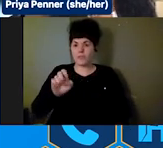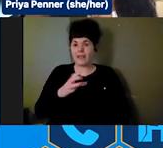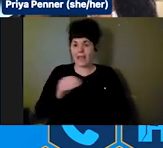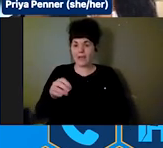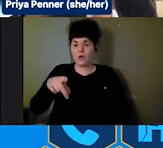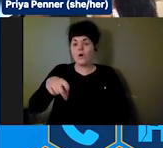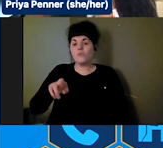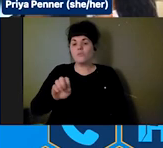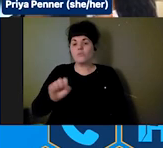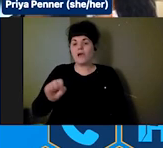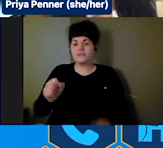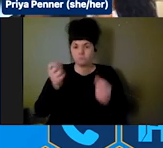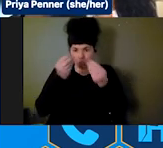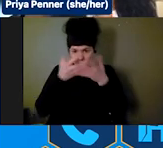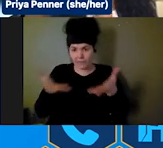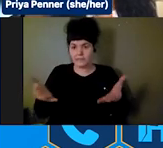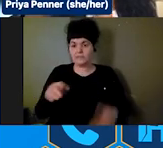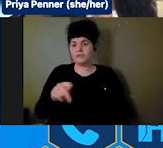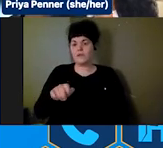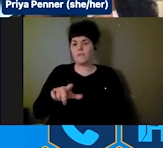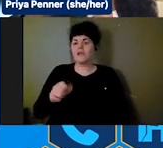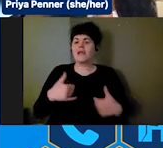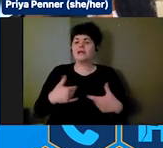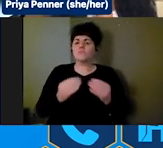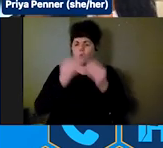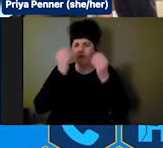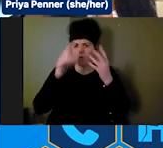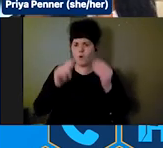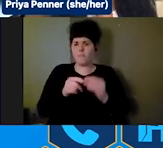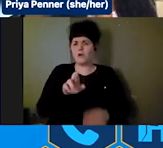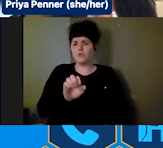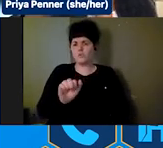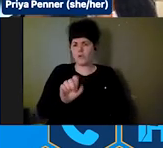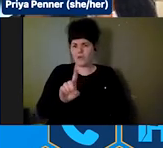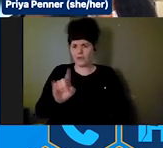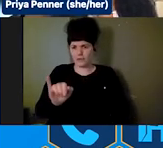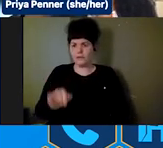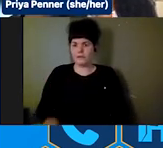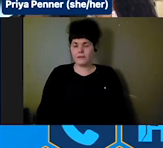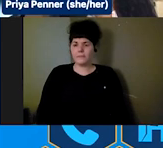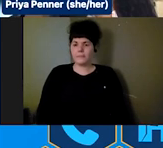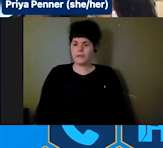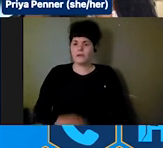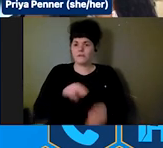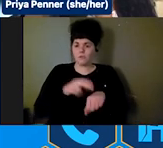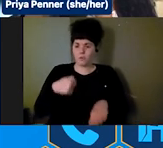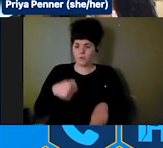about REAADI, as well as tools